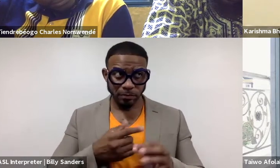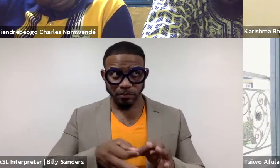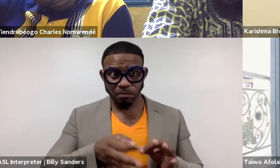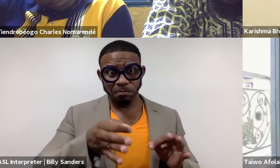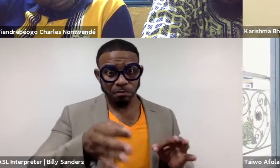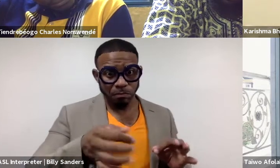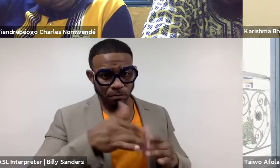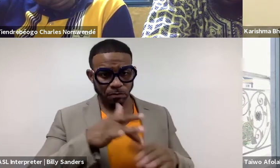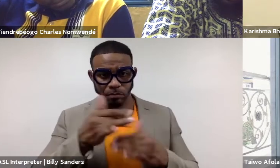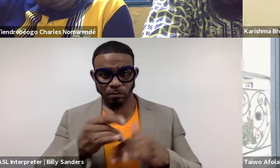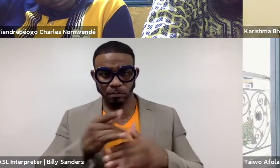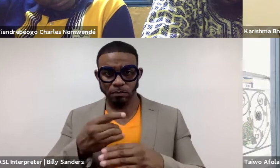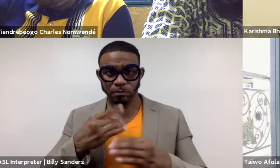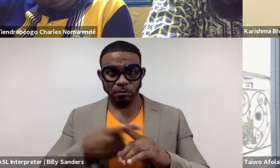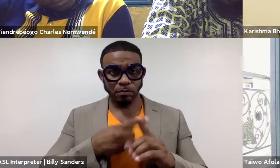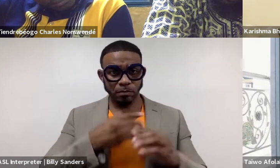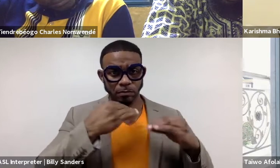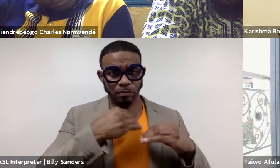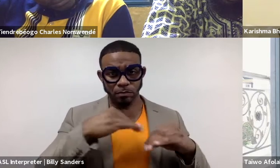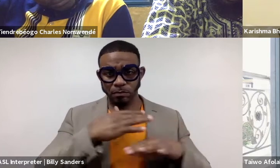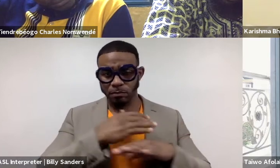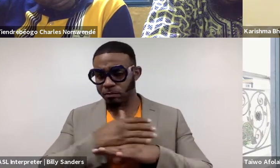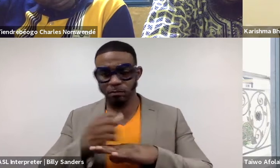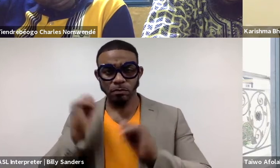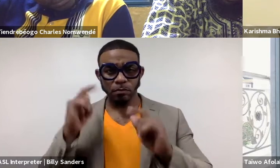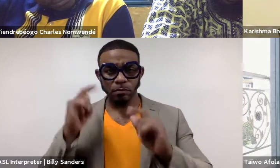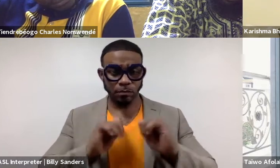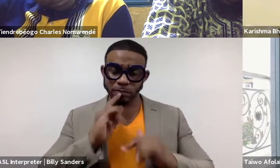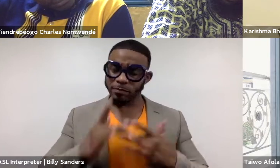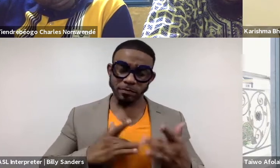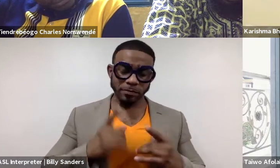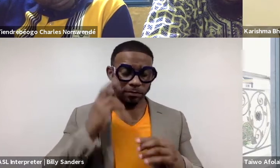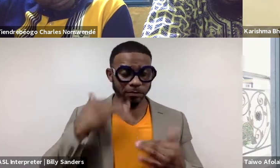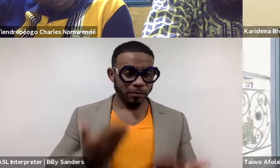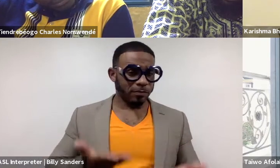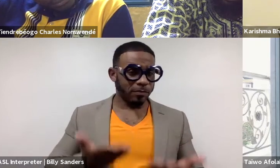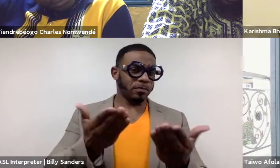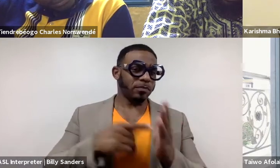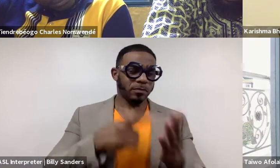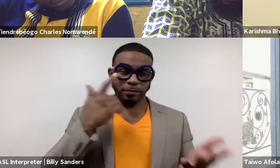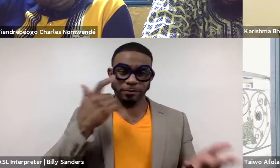And we sold out all shows which was really exciting. But the reason I bring this example up is because to me,